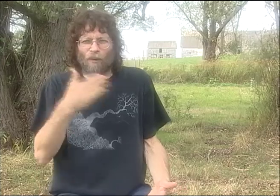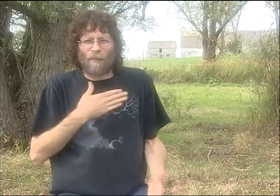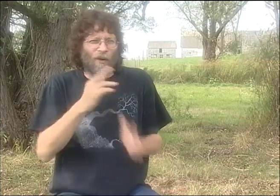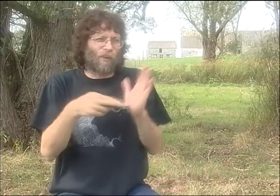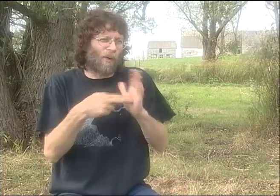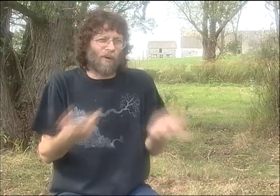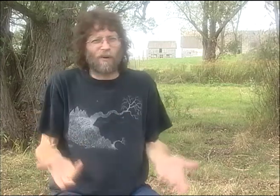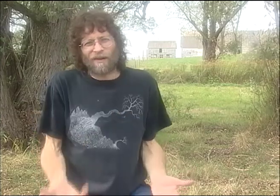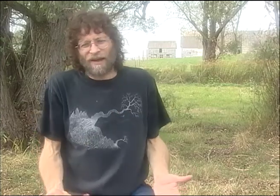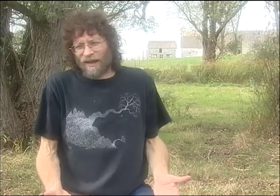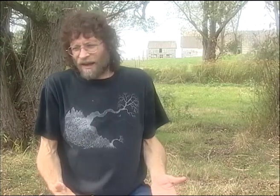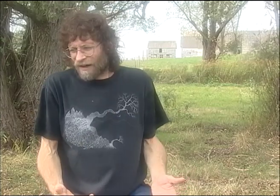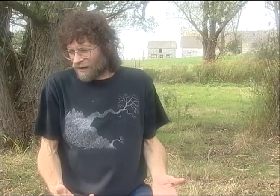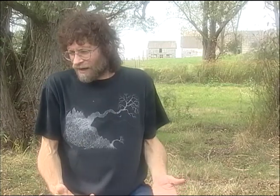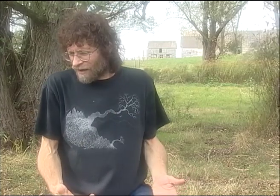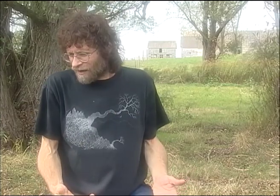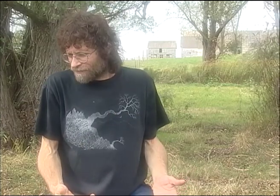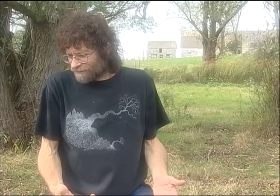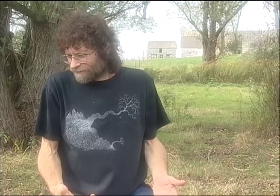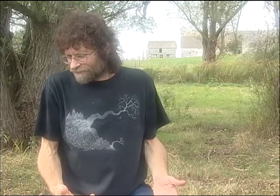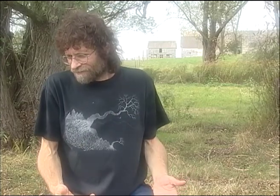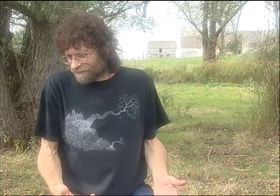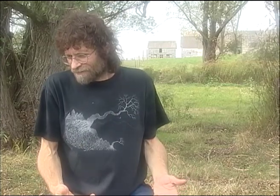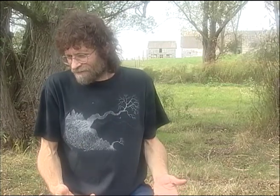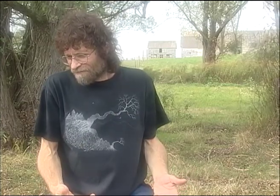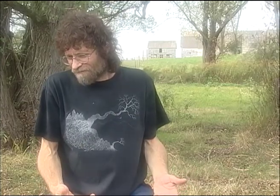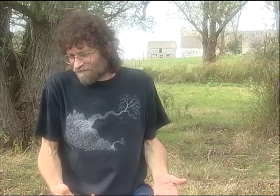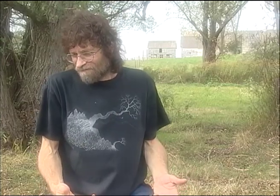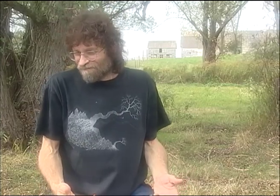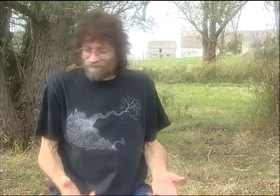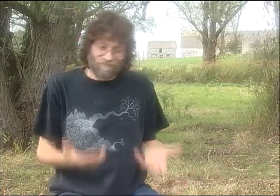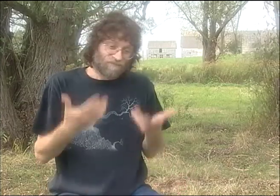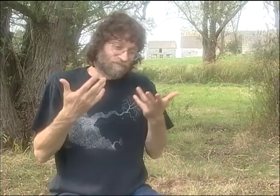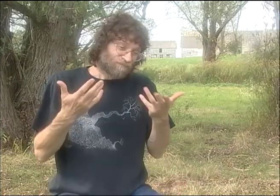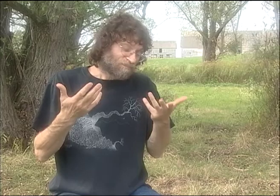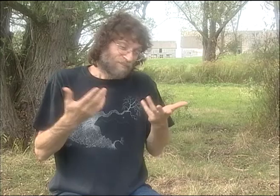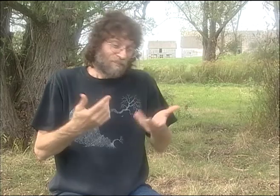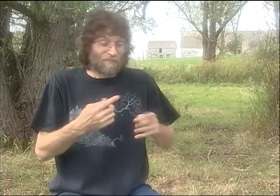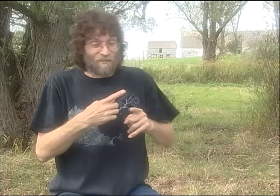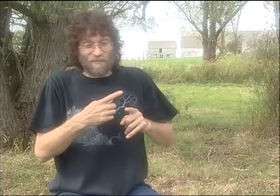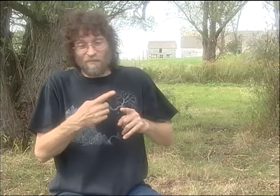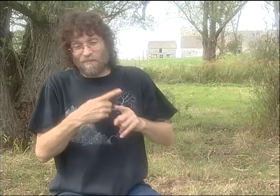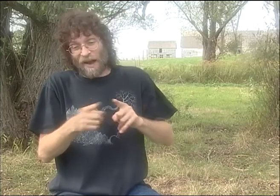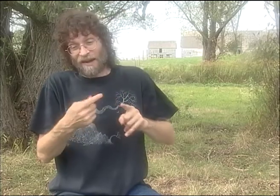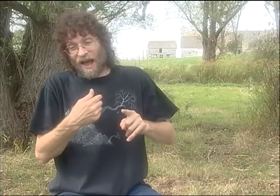SO I WAS A LITTLE SCARED. AND I DIDN'T KNOW WHAT MY ROLE WAS.